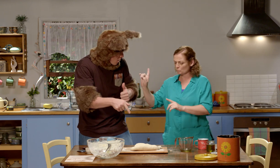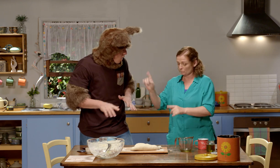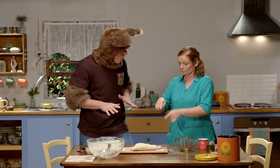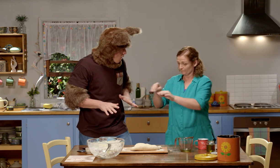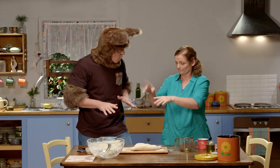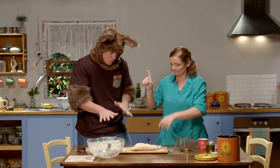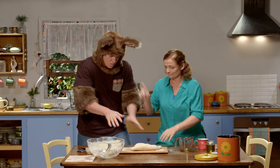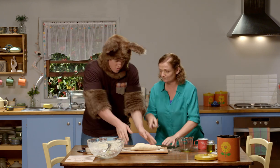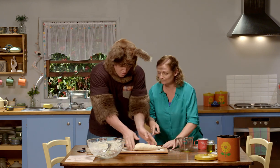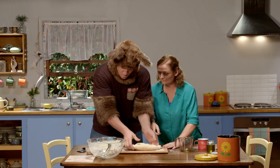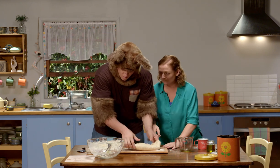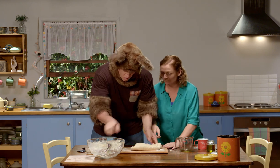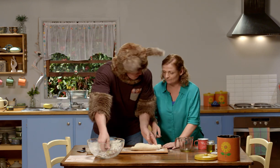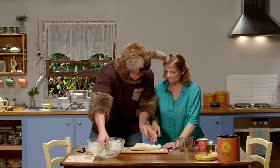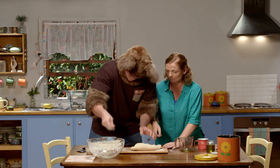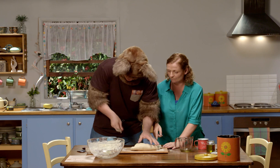Okay. Put it in the bowl.